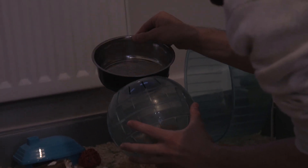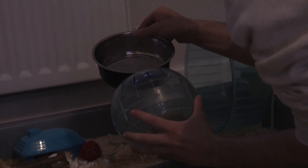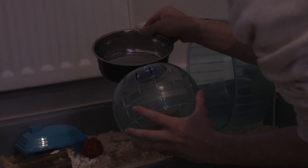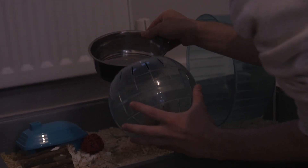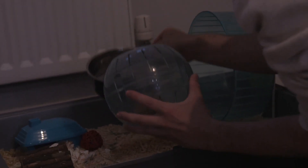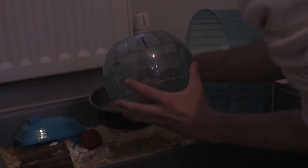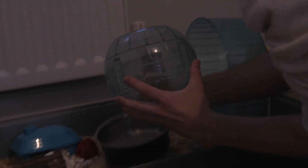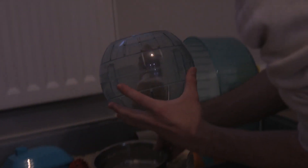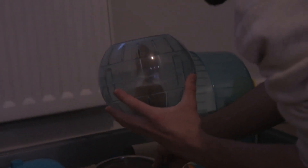Oops